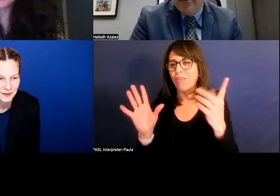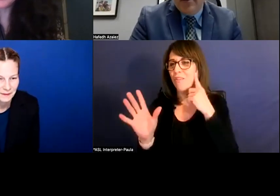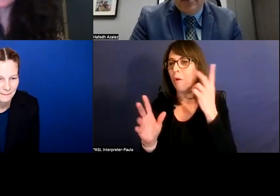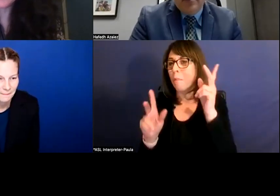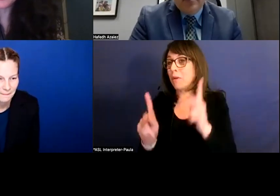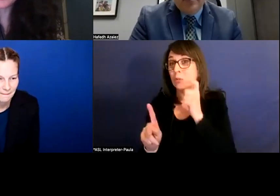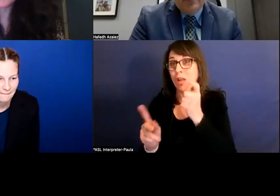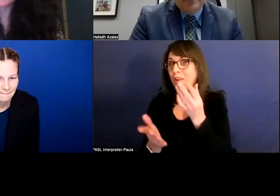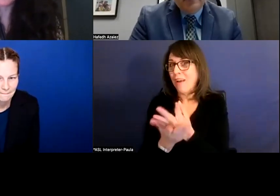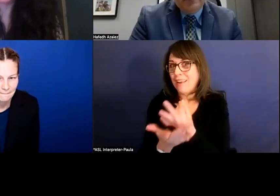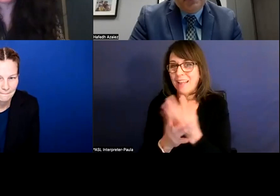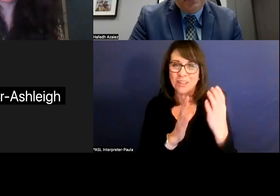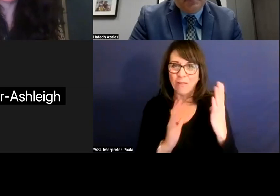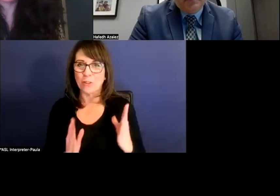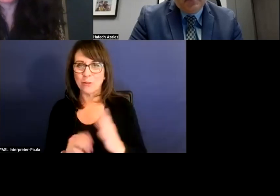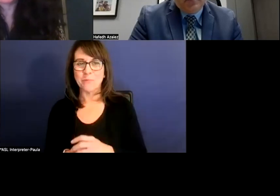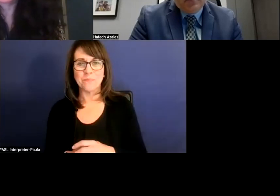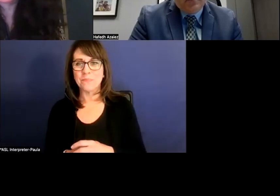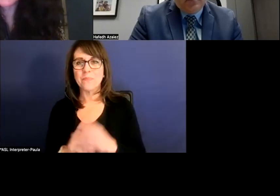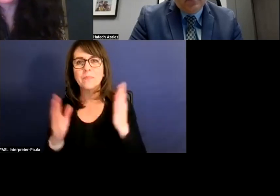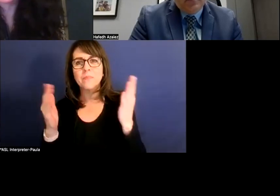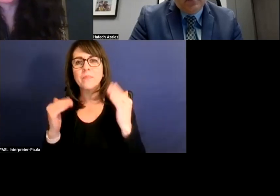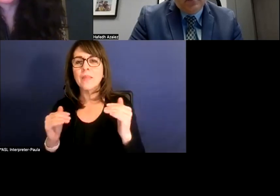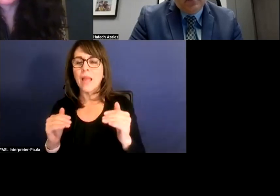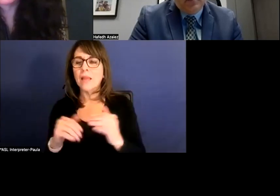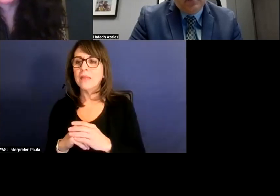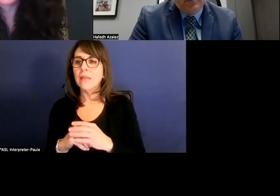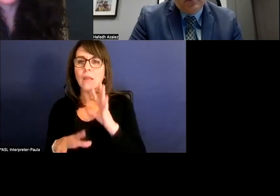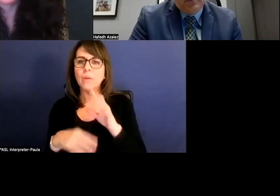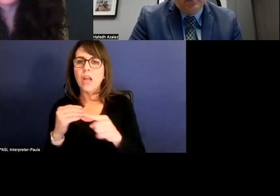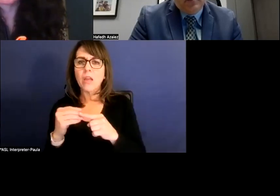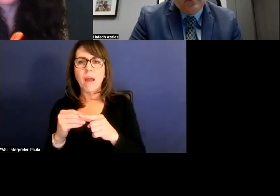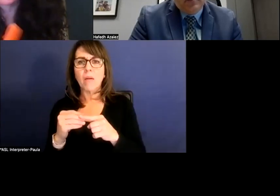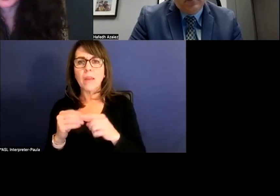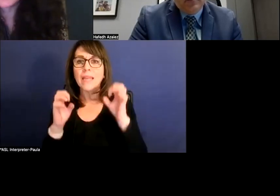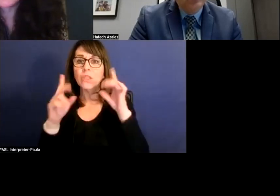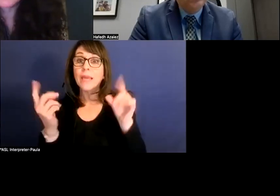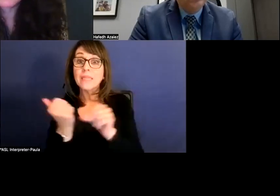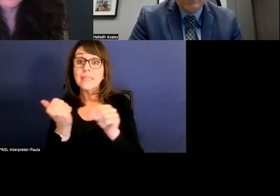And so next is Kim. Can we speak to what the status of filling vacant educational assistant positions?